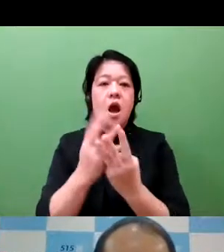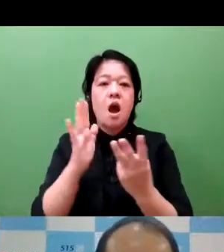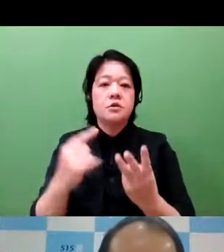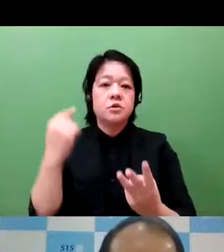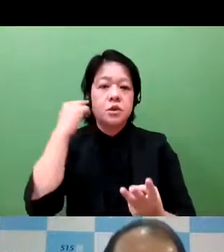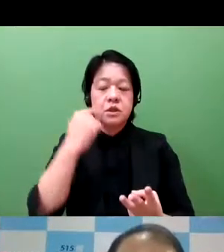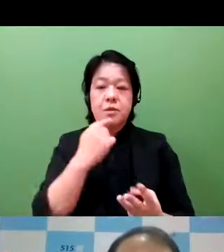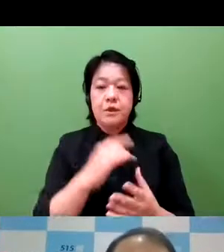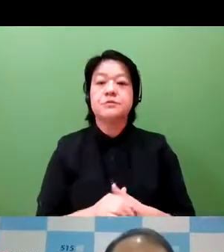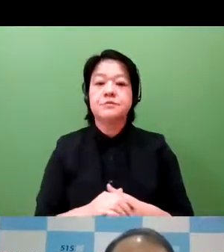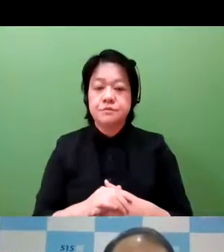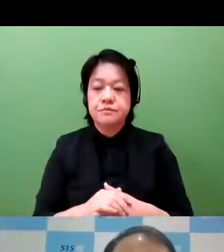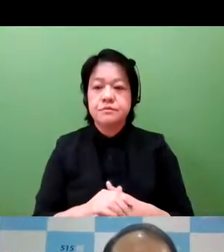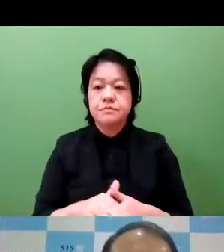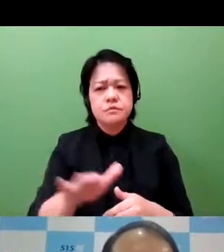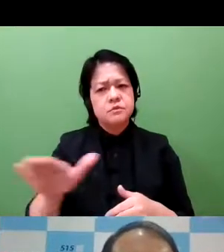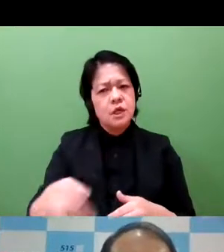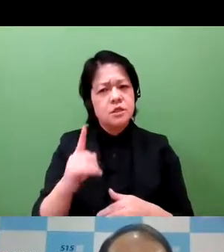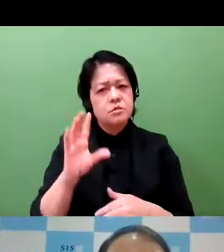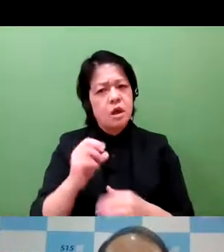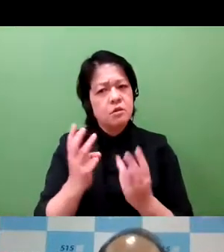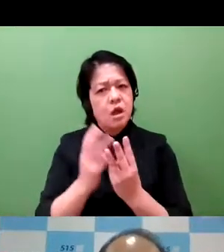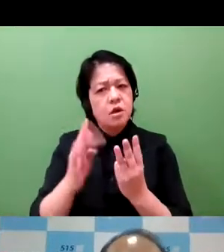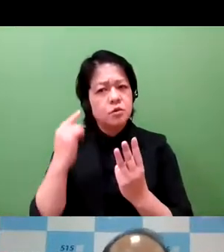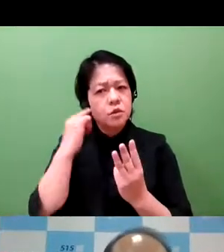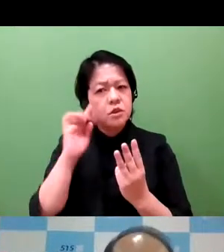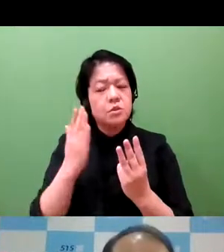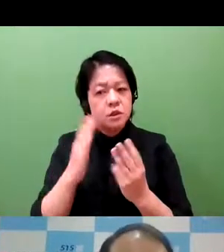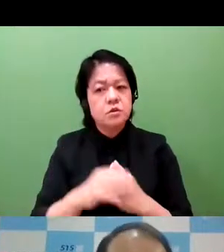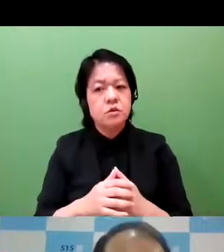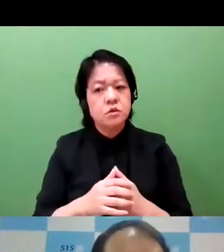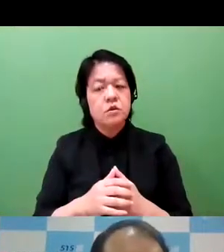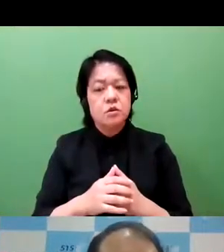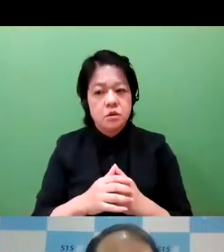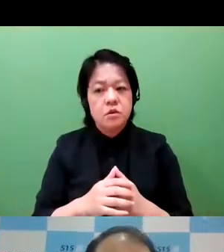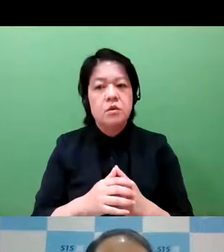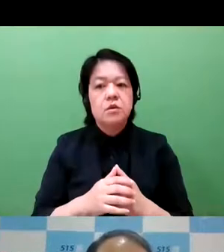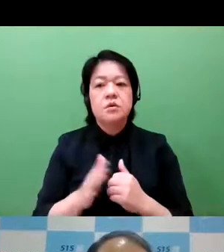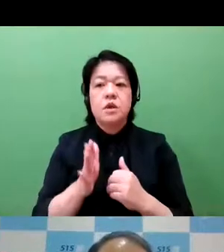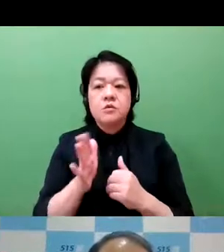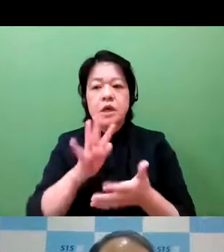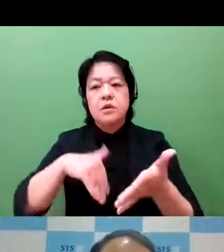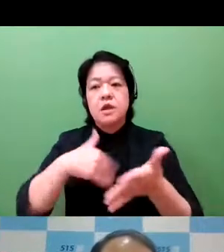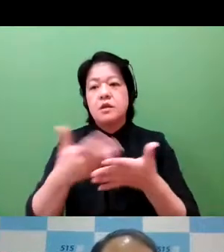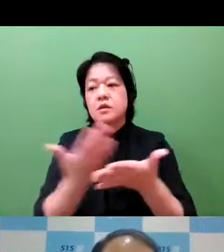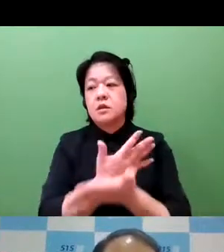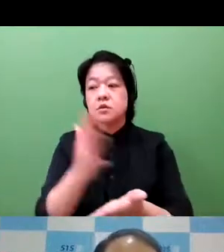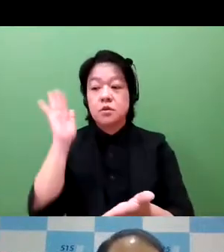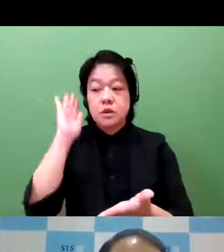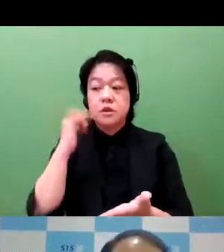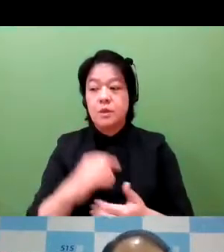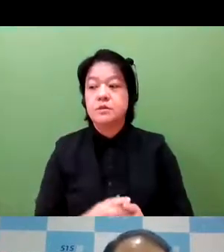in Japan that are startups overall. It is set to run to about 10,000. But that's just about where we are